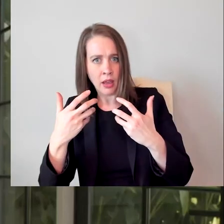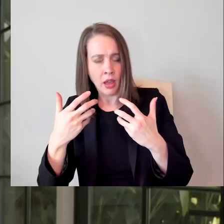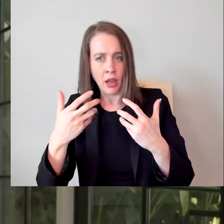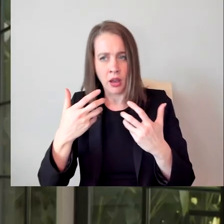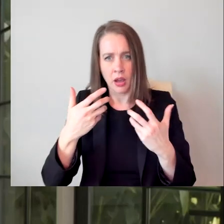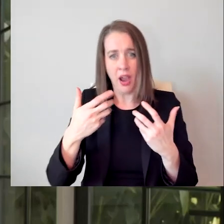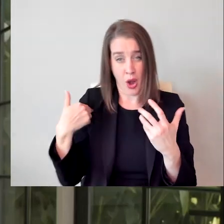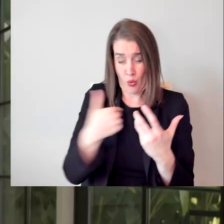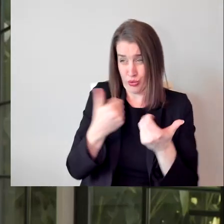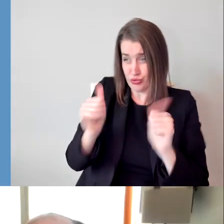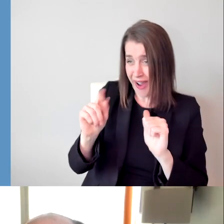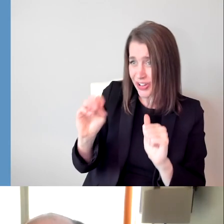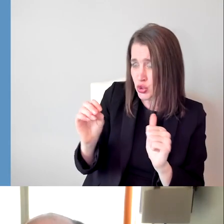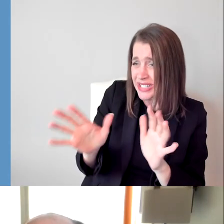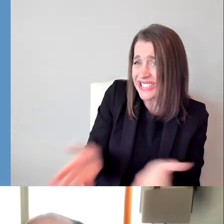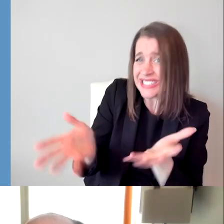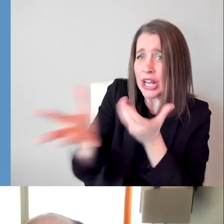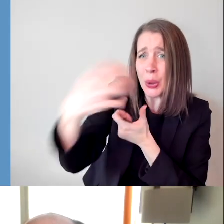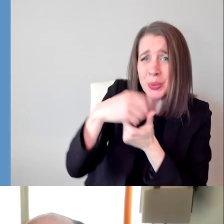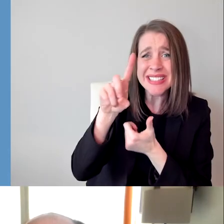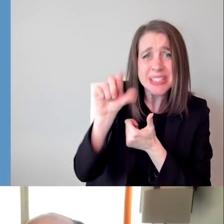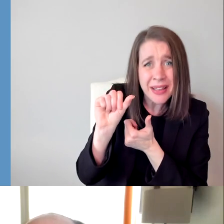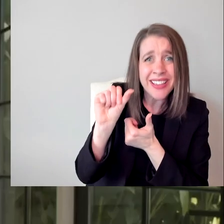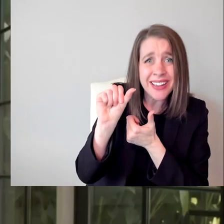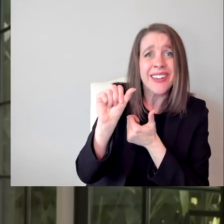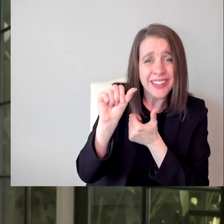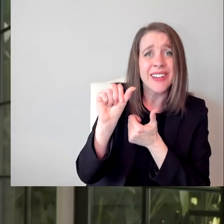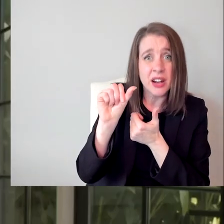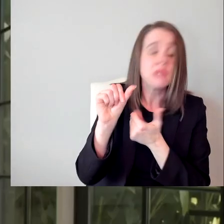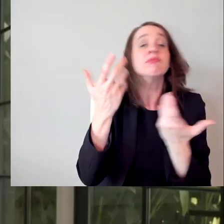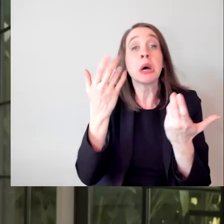in the conversation when there are conversations about LGBTQ